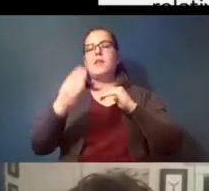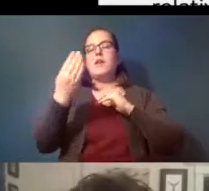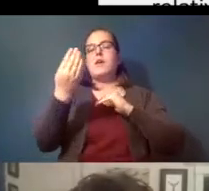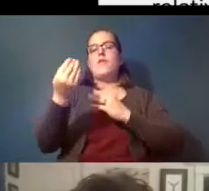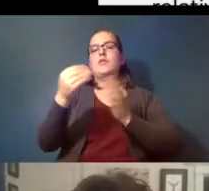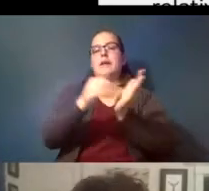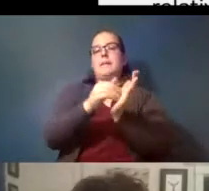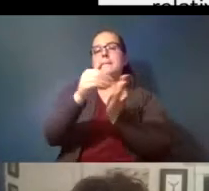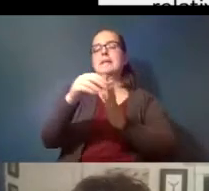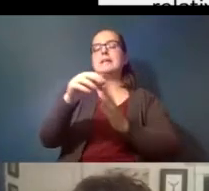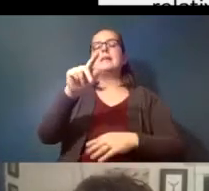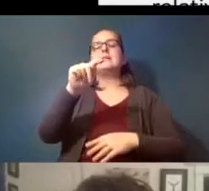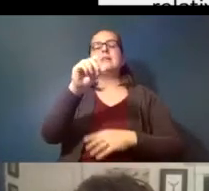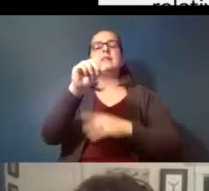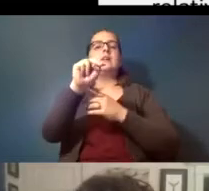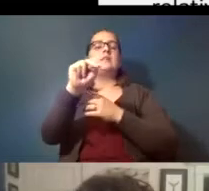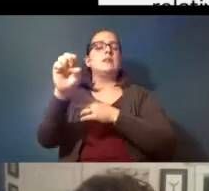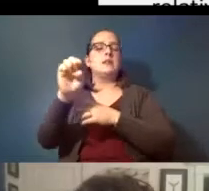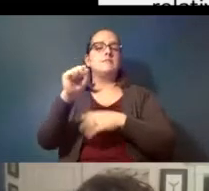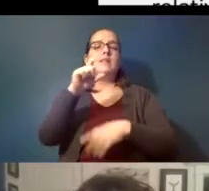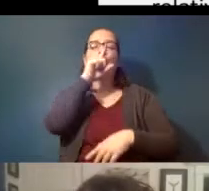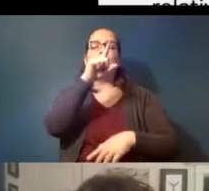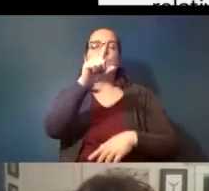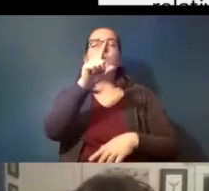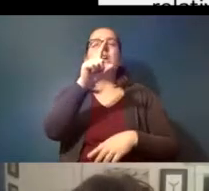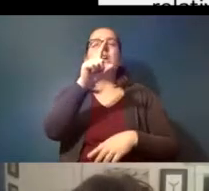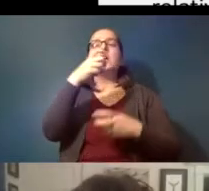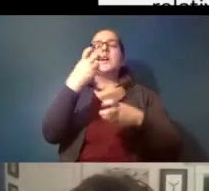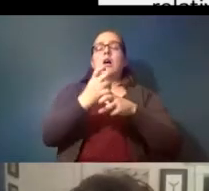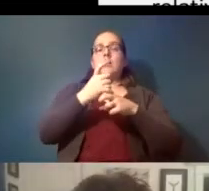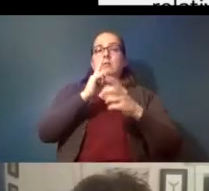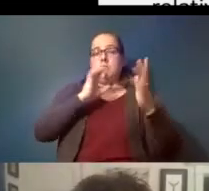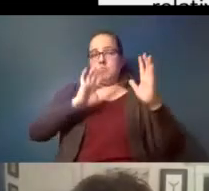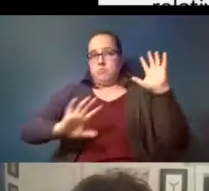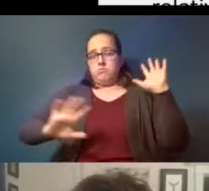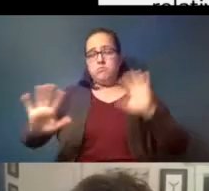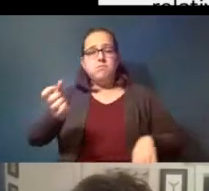so that's that's really hard to even kind of wrap your head around but but quite a bit